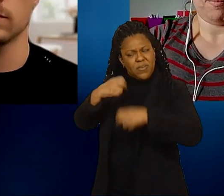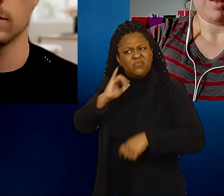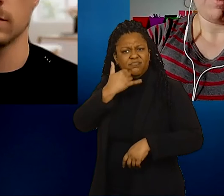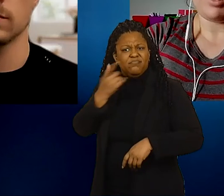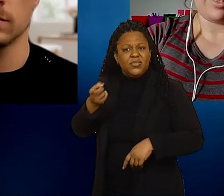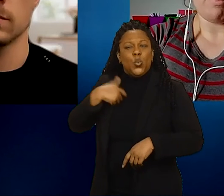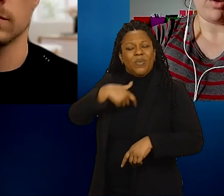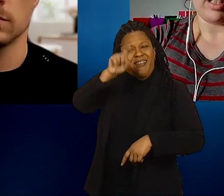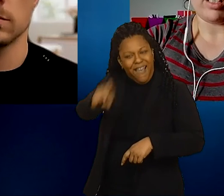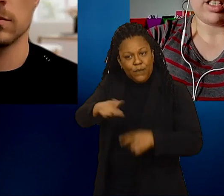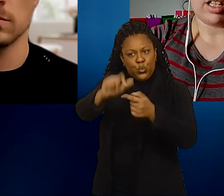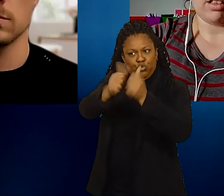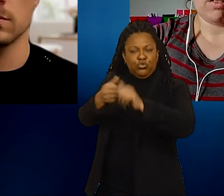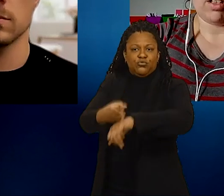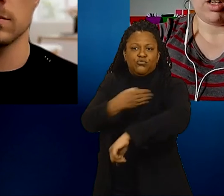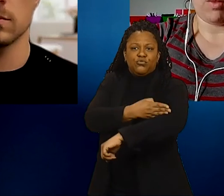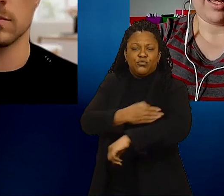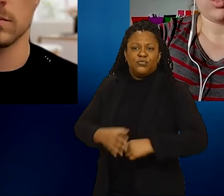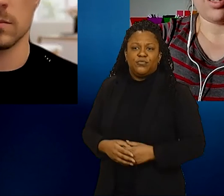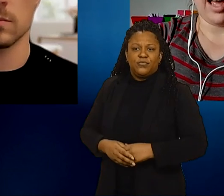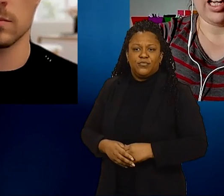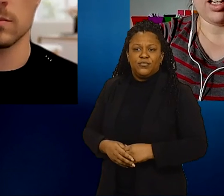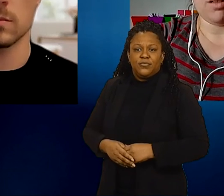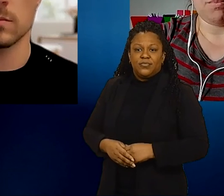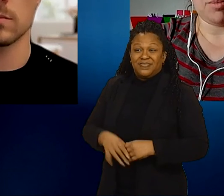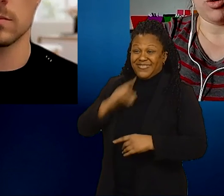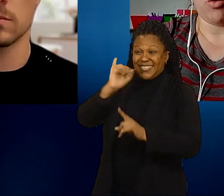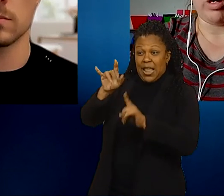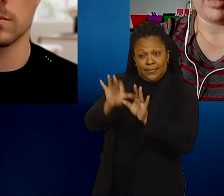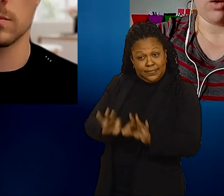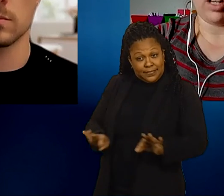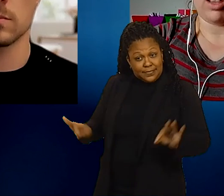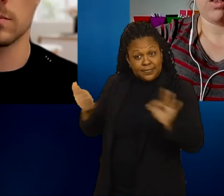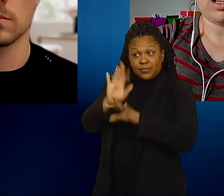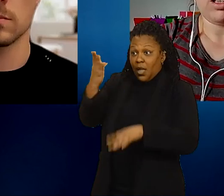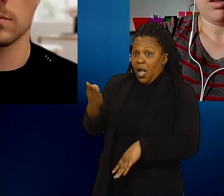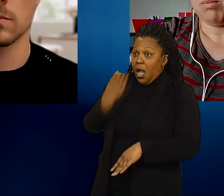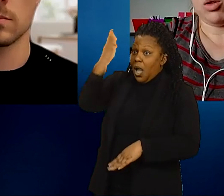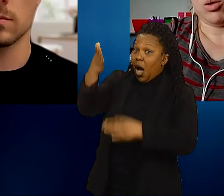because it is important. Things are denied and people are going without either medical equipment